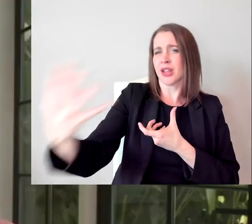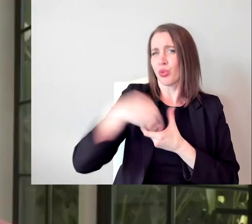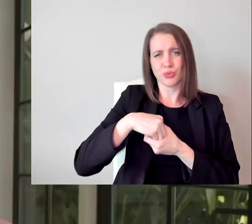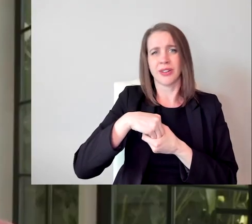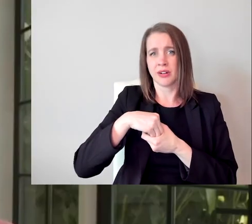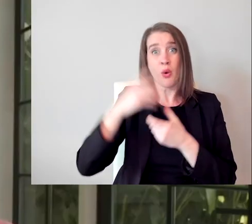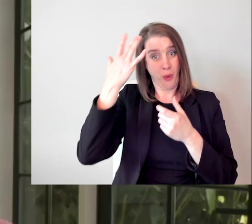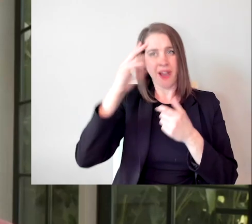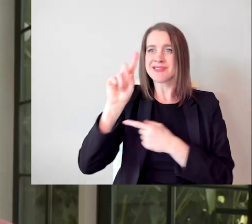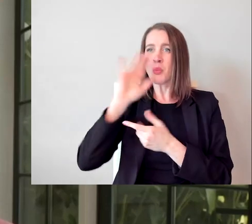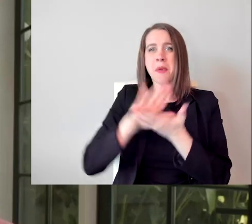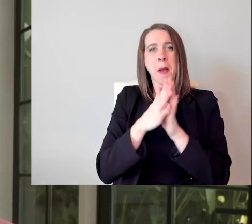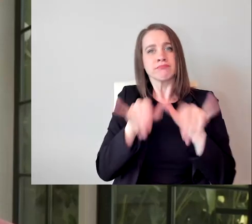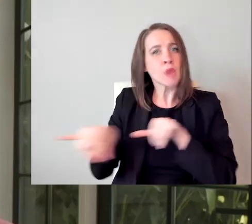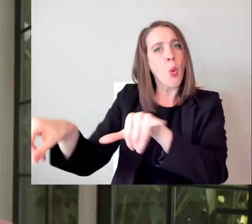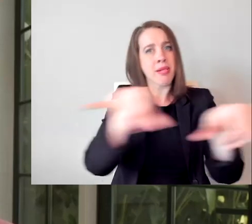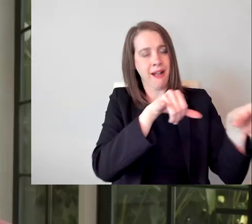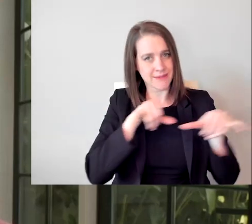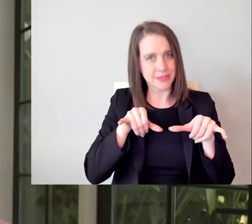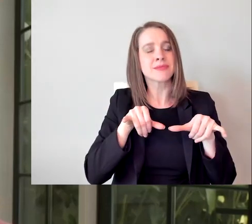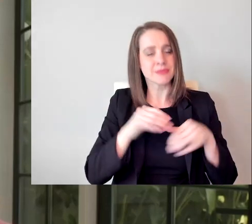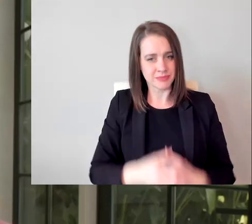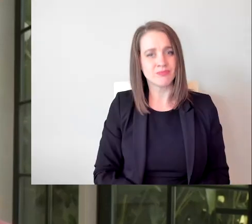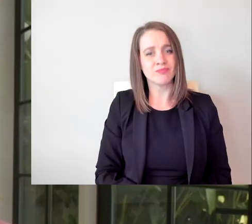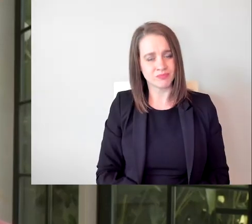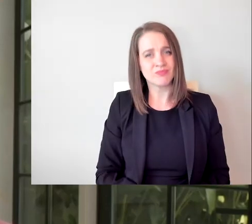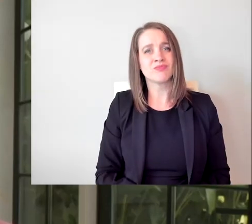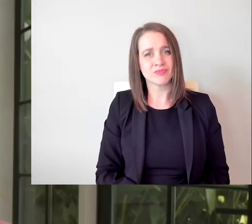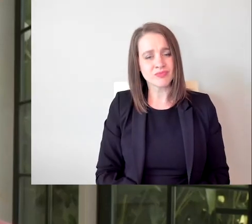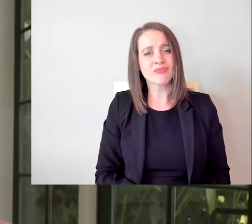And then I think that there will have to be something that's a big disruptor.